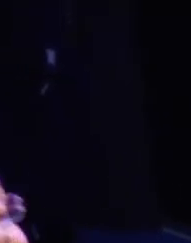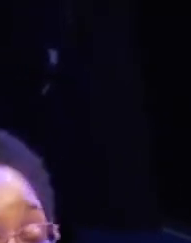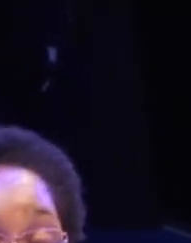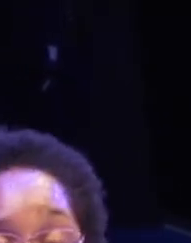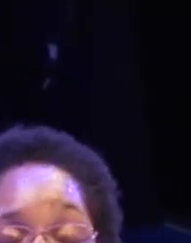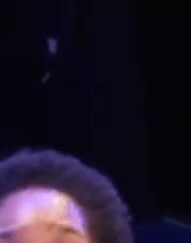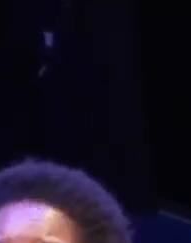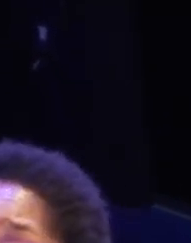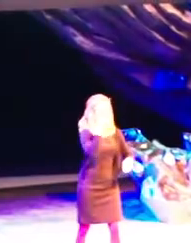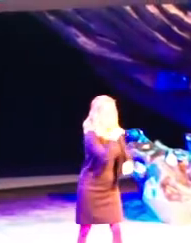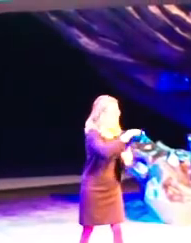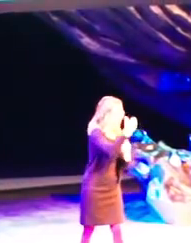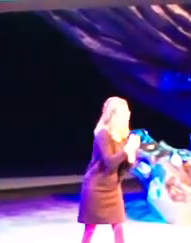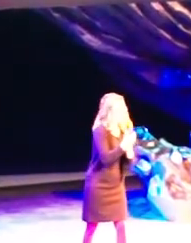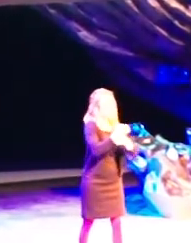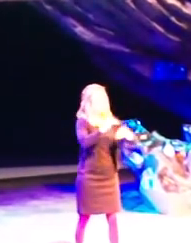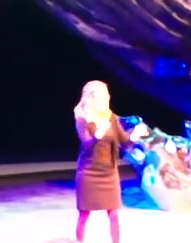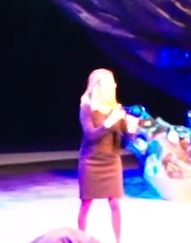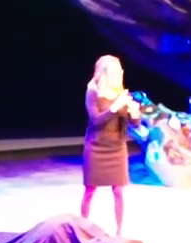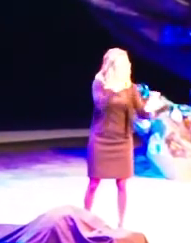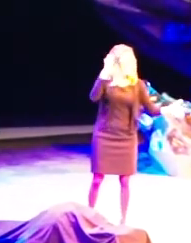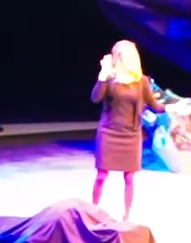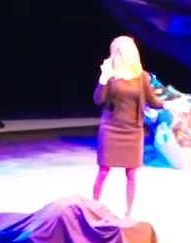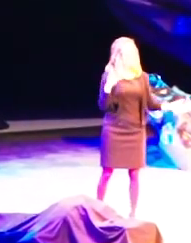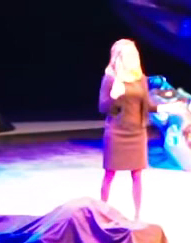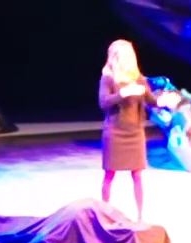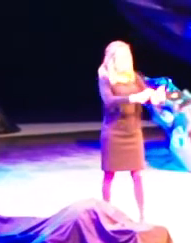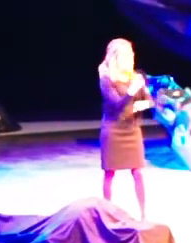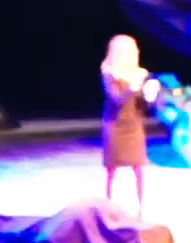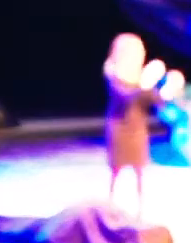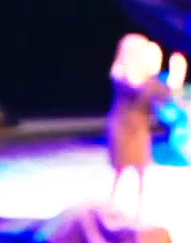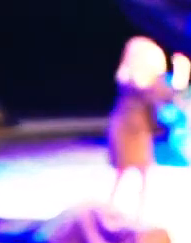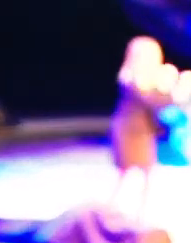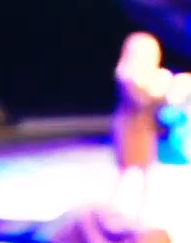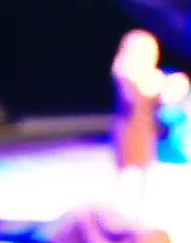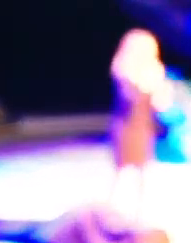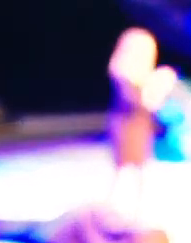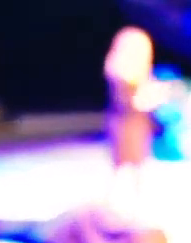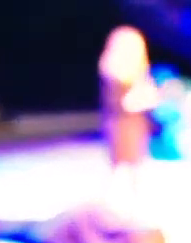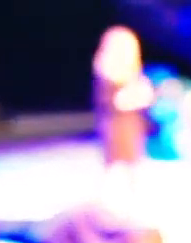Nothin' is free, it seems you're hopeless When you've lost your sight